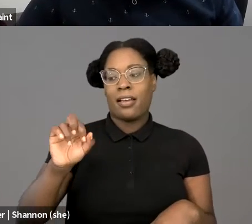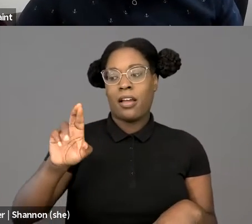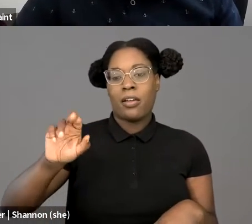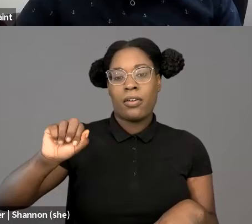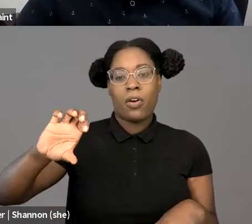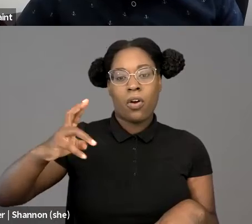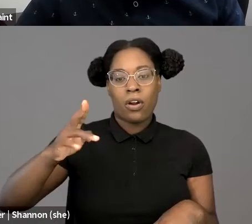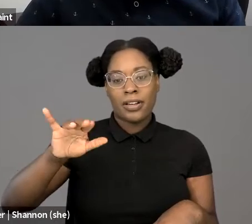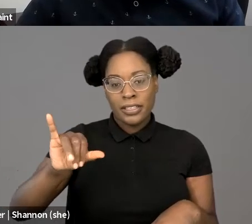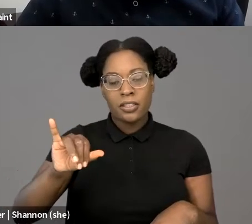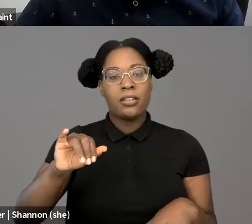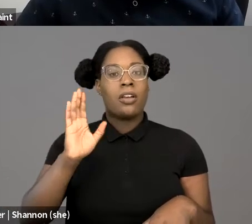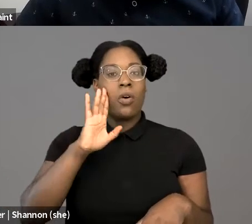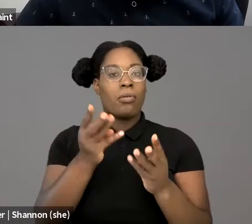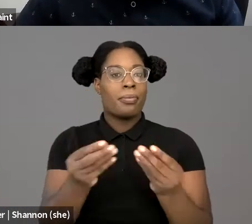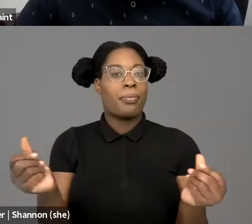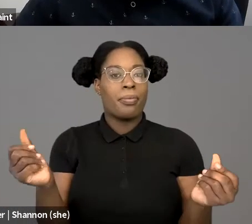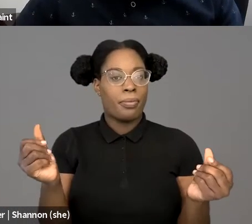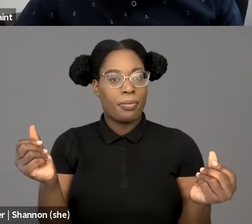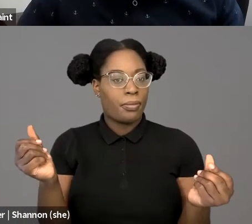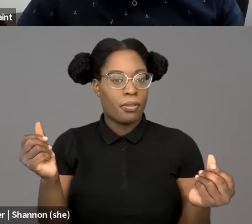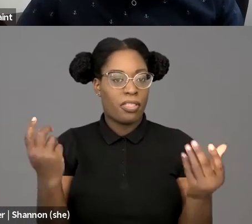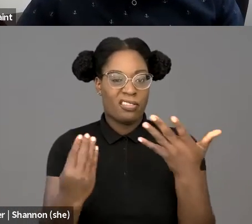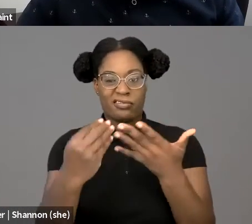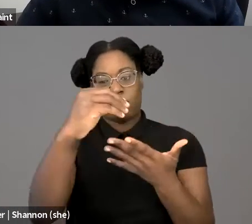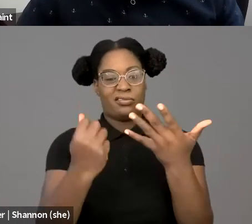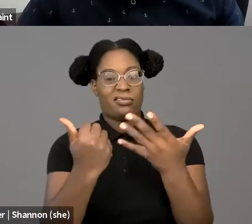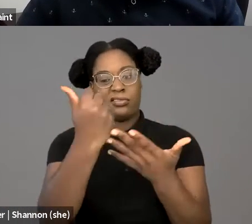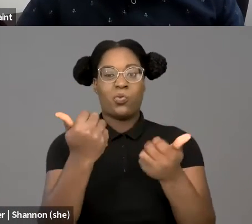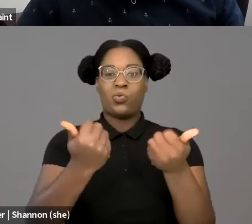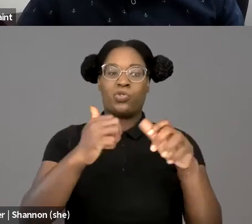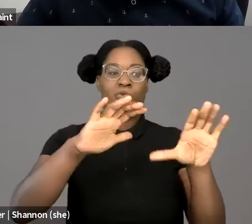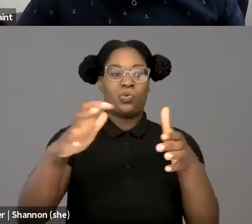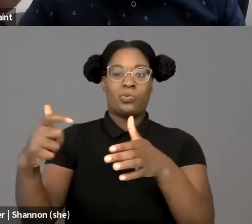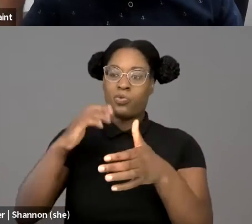So I think all of that will sort of benefit sort of how we think of protest,